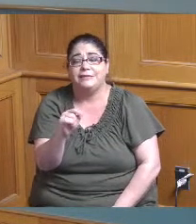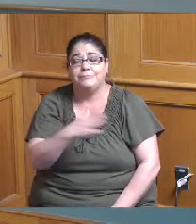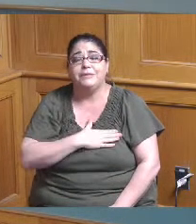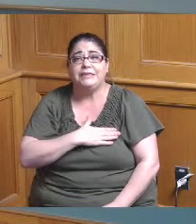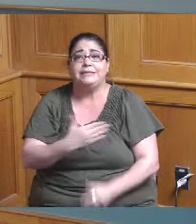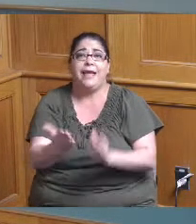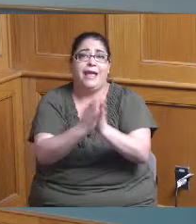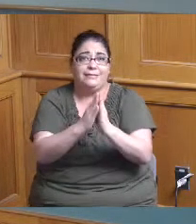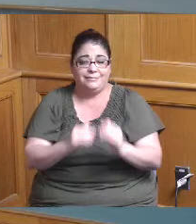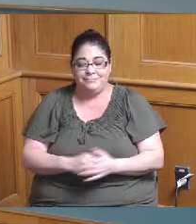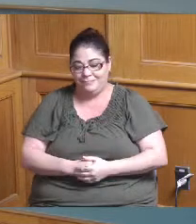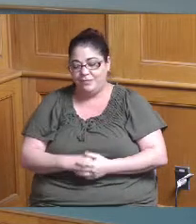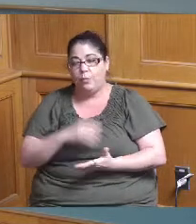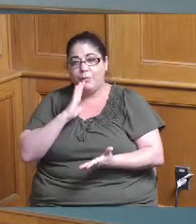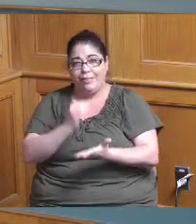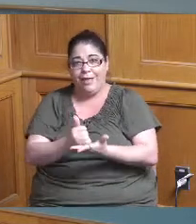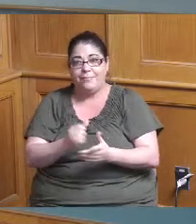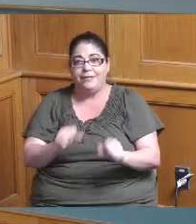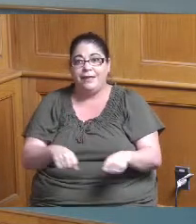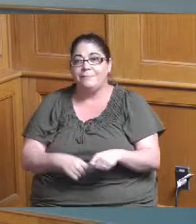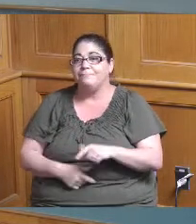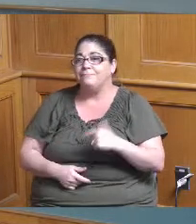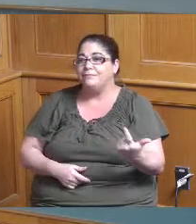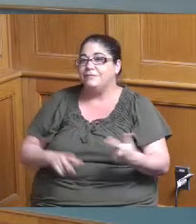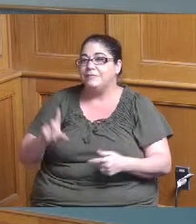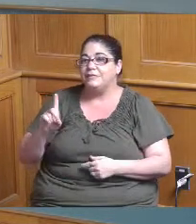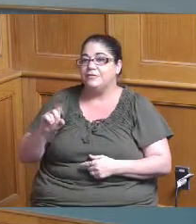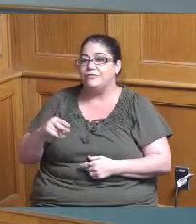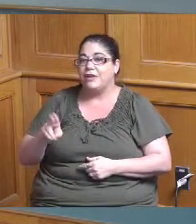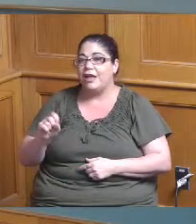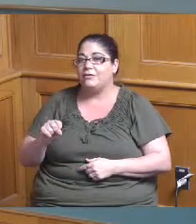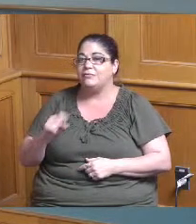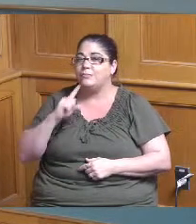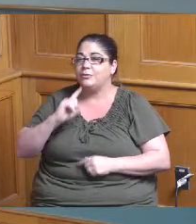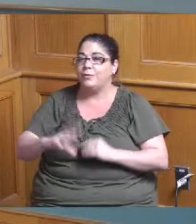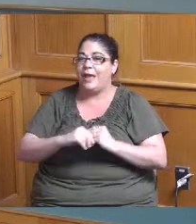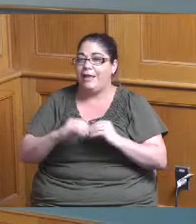you so much for your work can I just say one one other thing related to what Commissioner he said